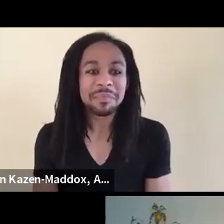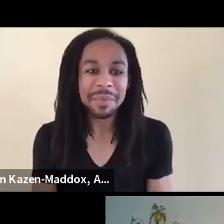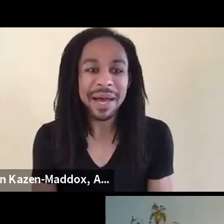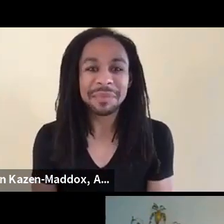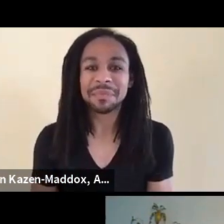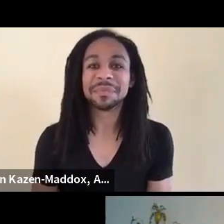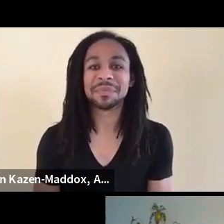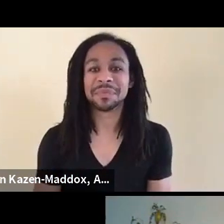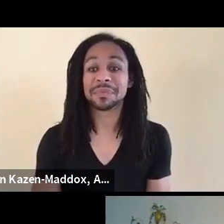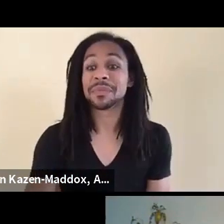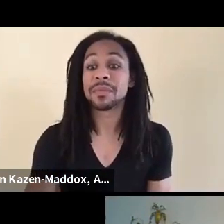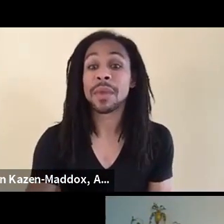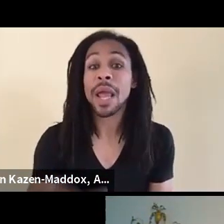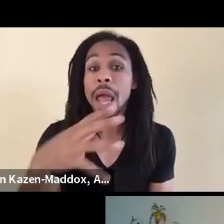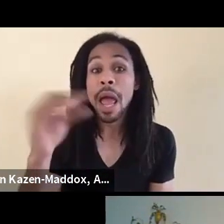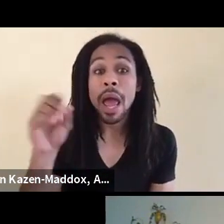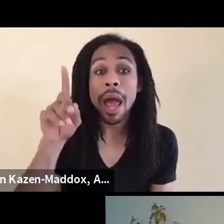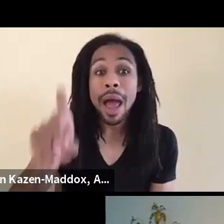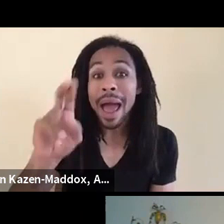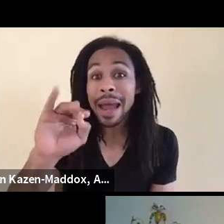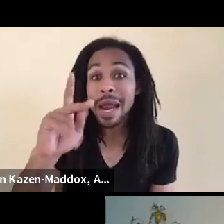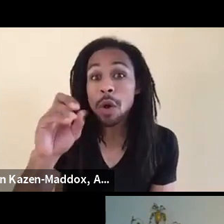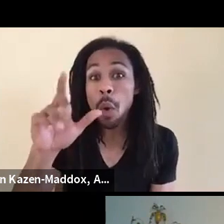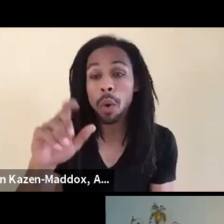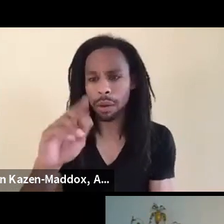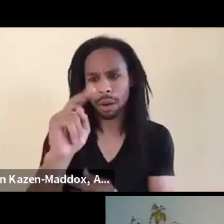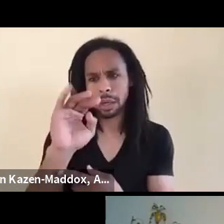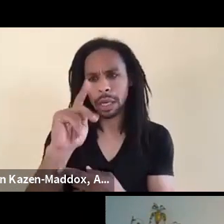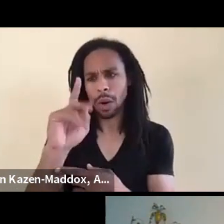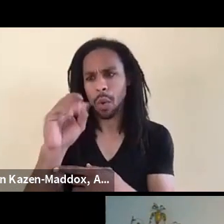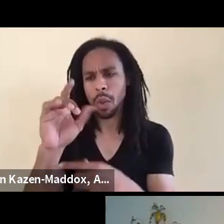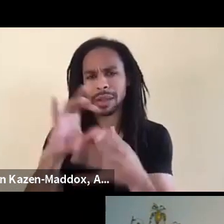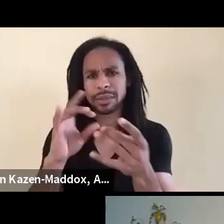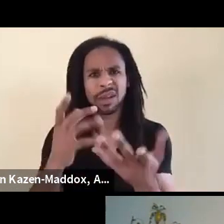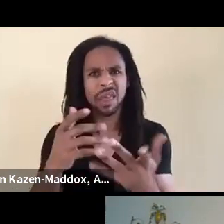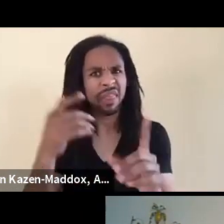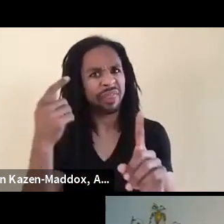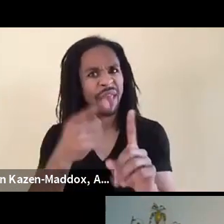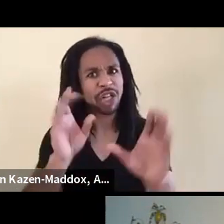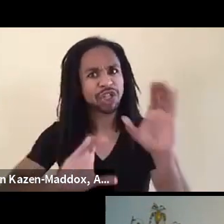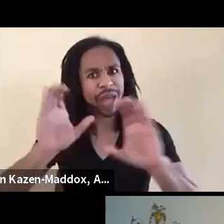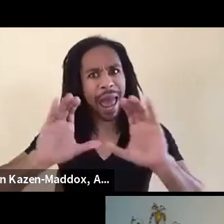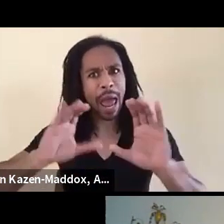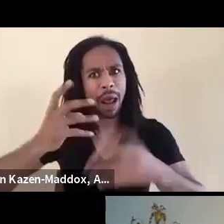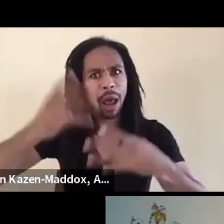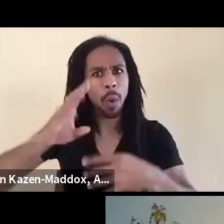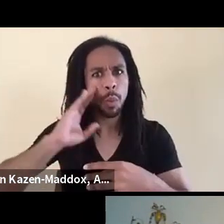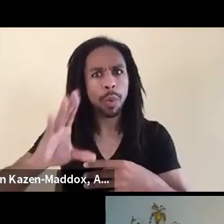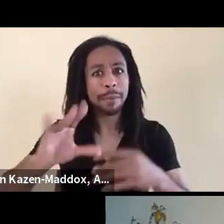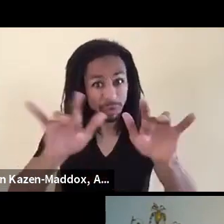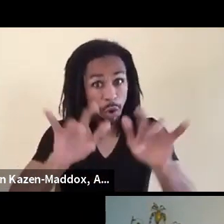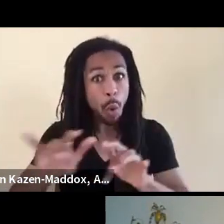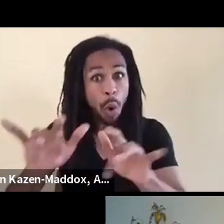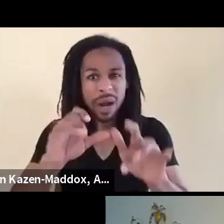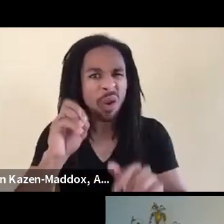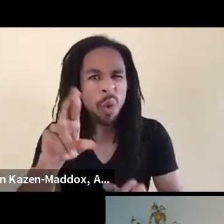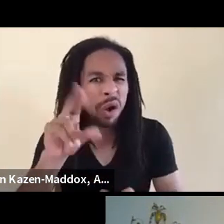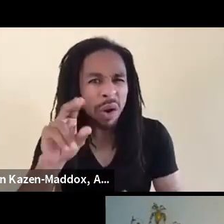Is the chat going to be recorded? There's some, I'm trying to read 'em all. It's too much, it's too much, like--